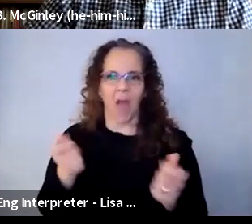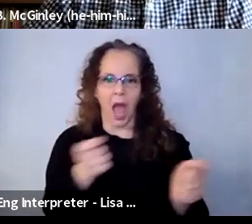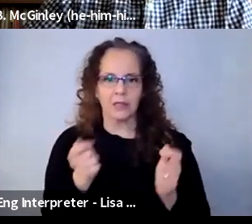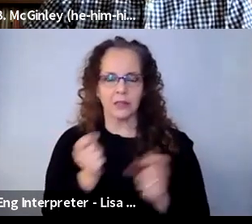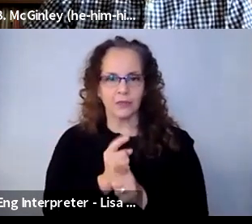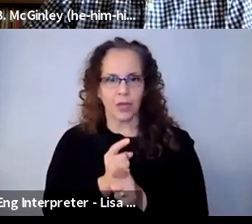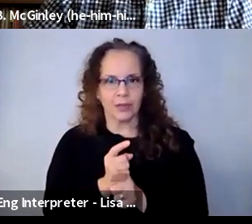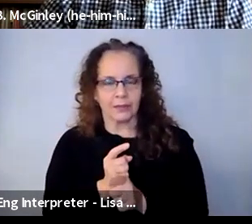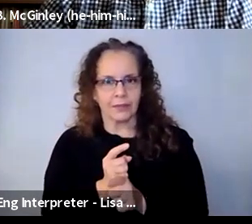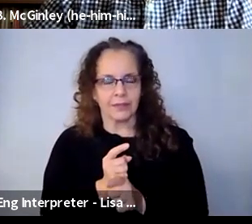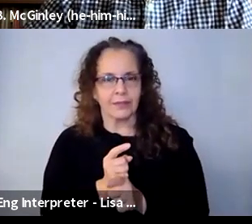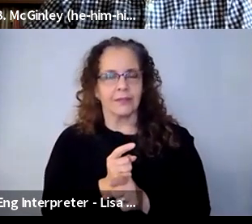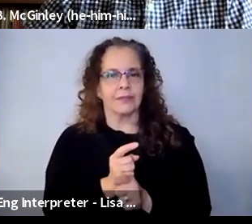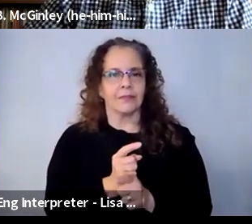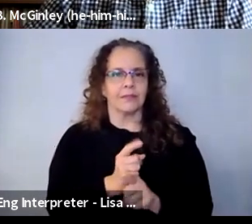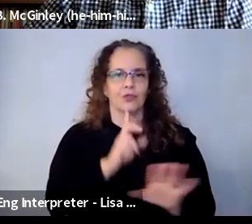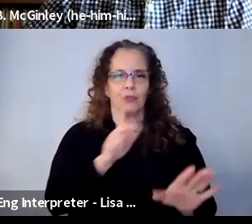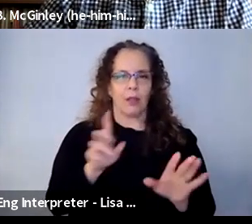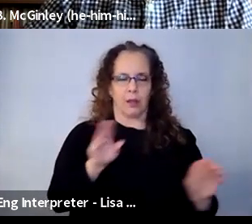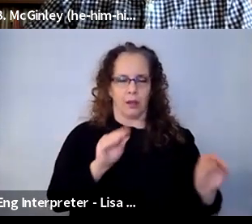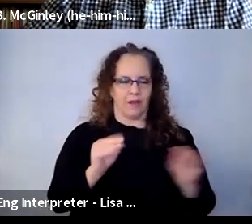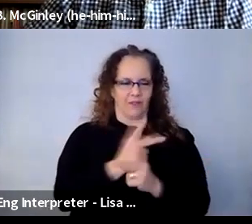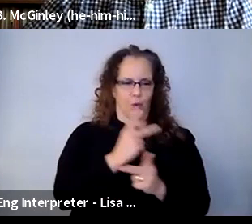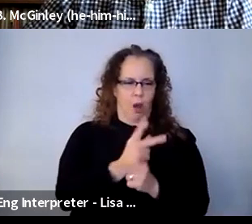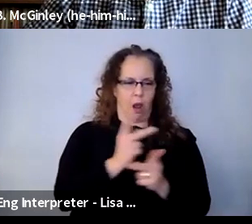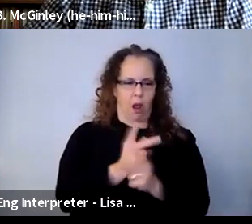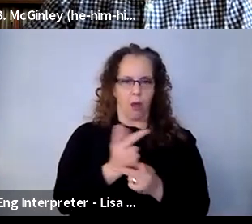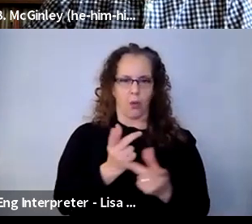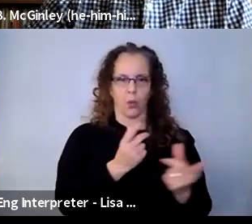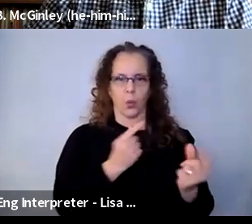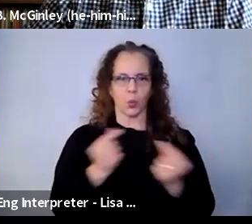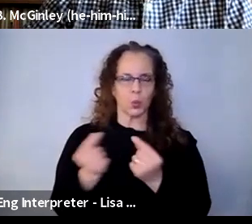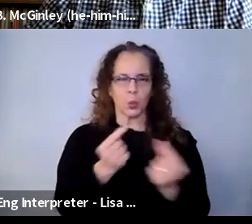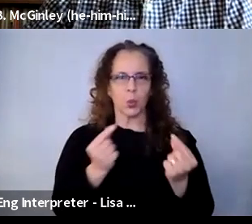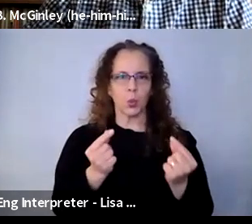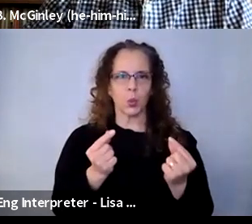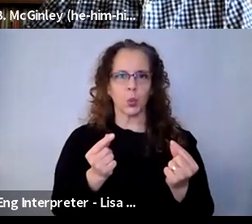just maneuver through all of what was put in front of us. But